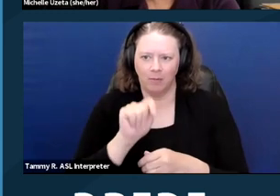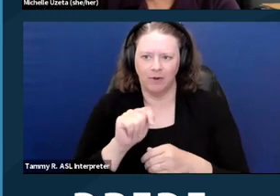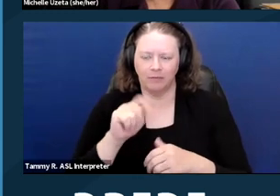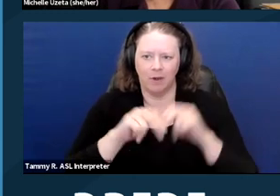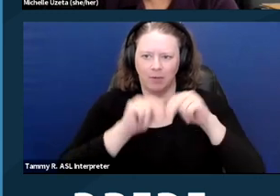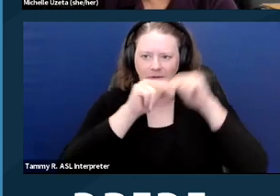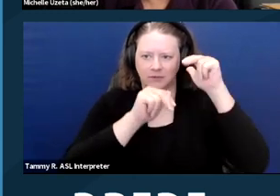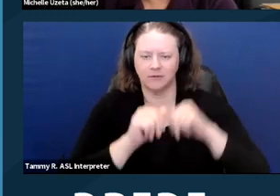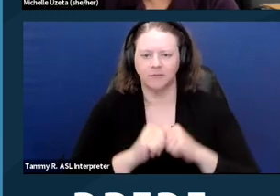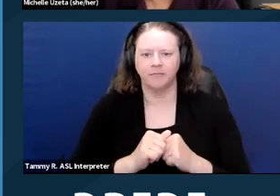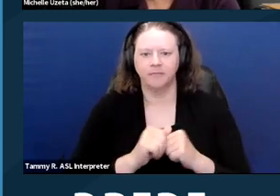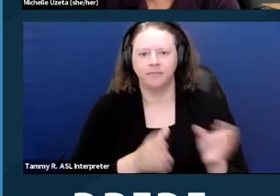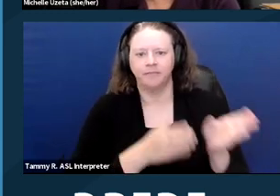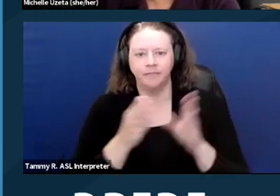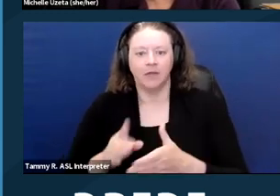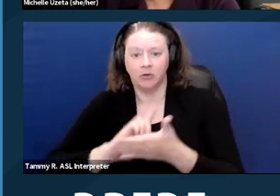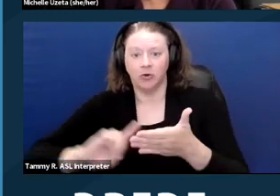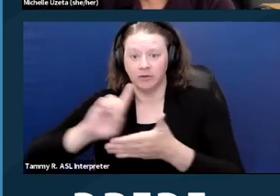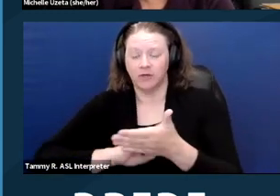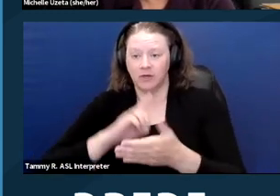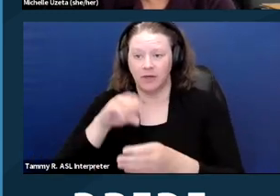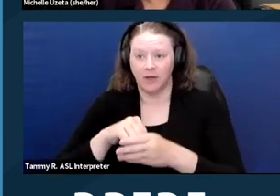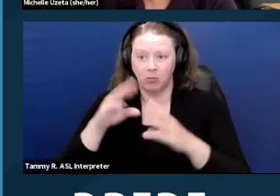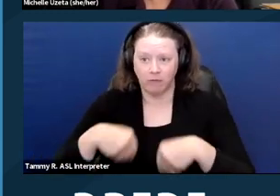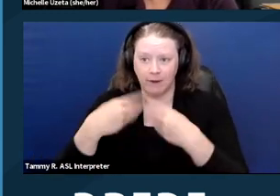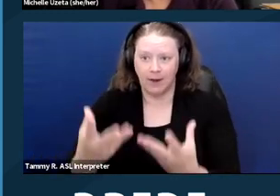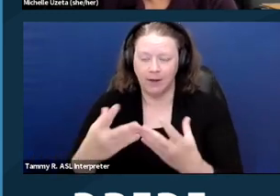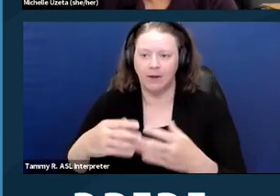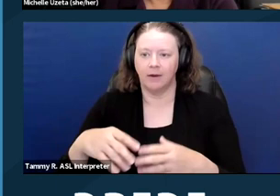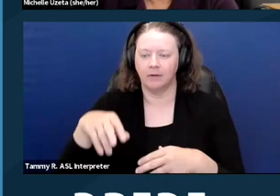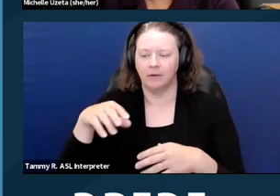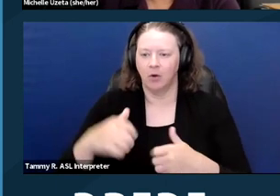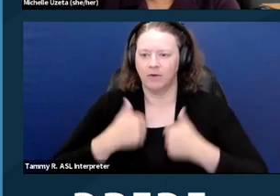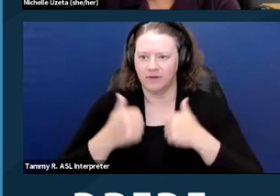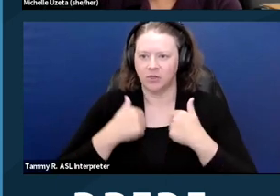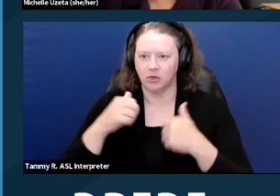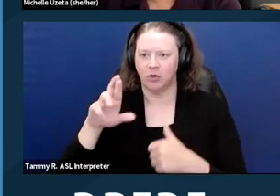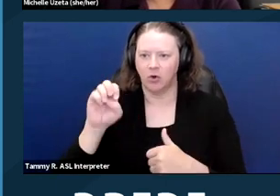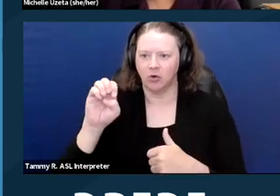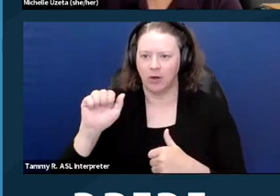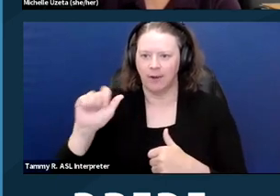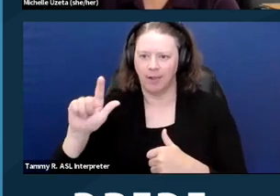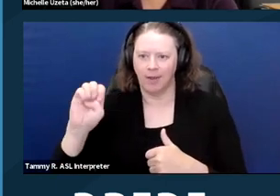Discrimination in residential real estate transactions is disallowed, as is any kind of discrimination